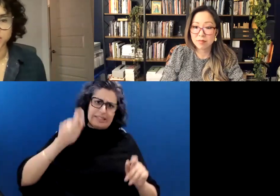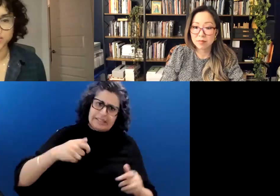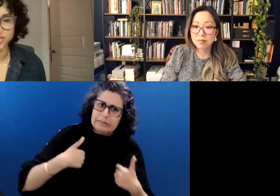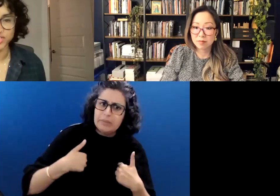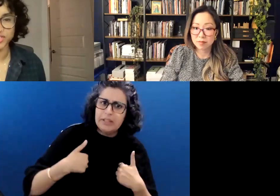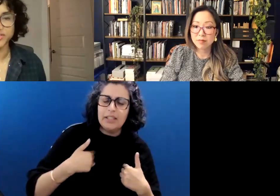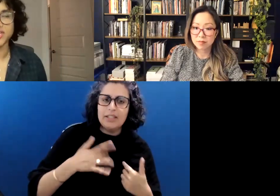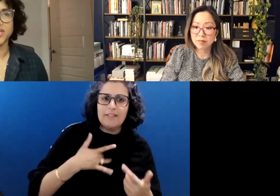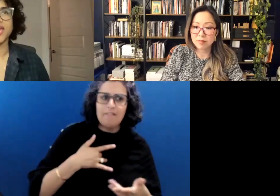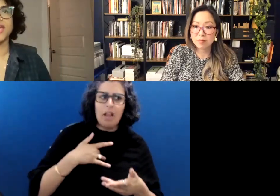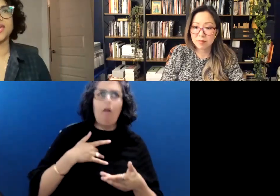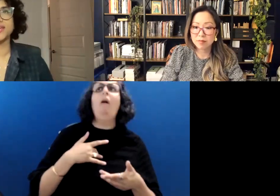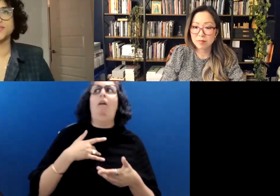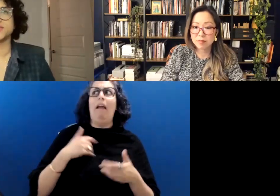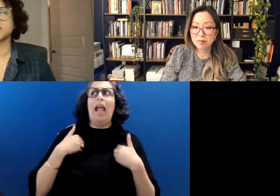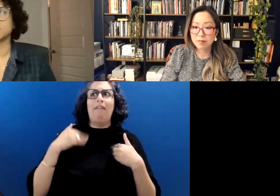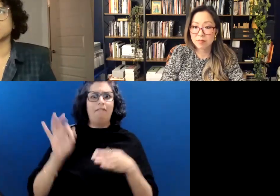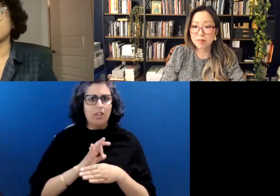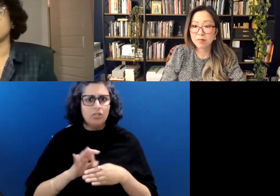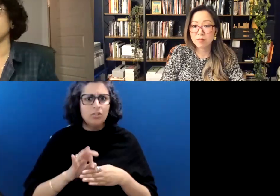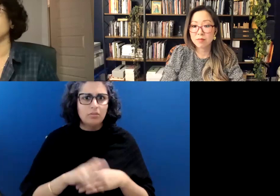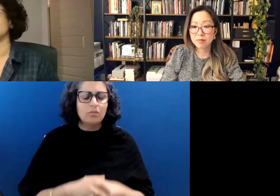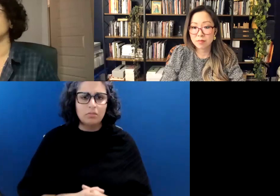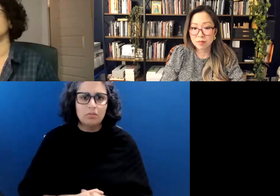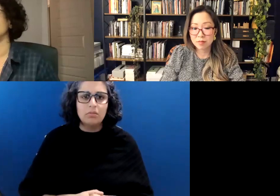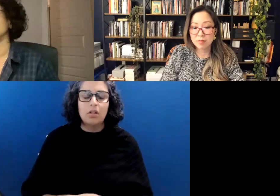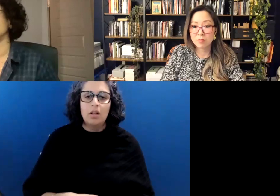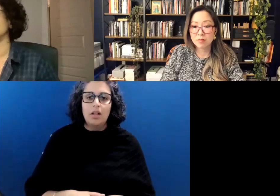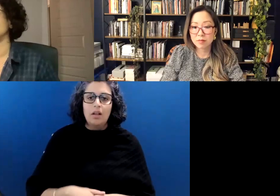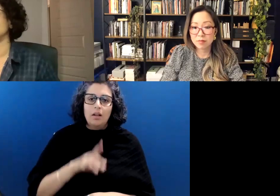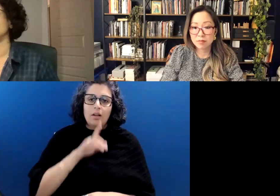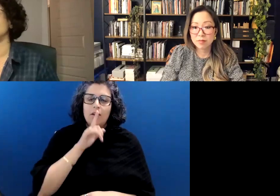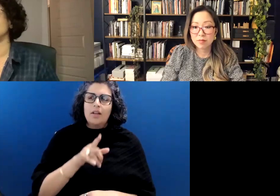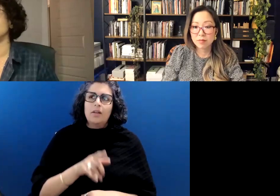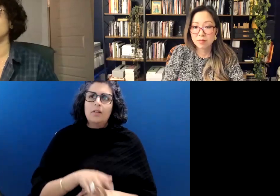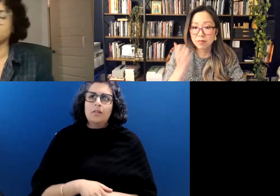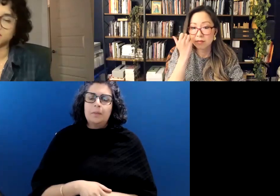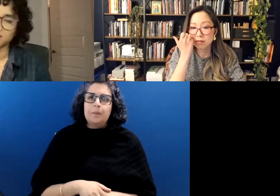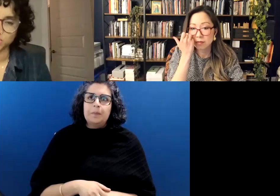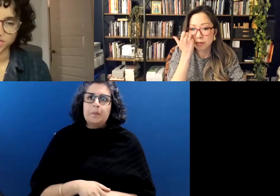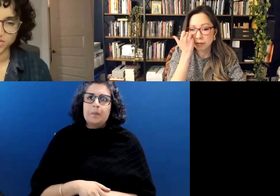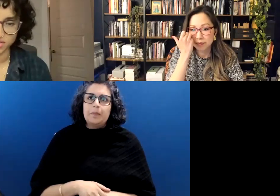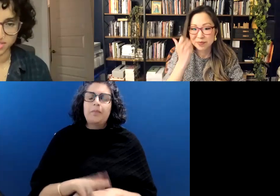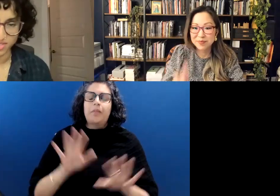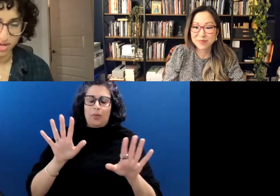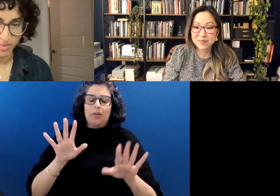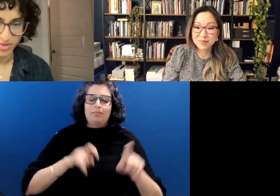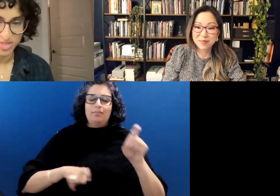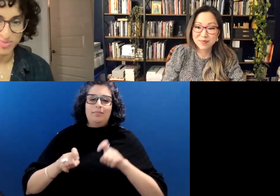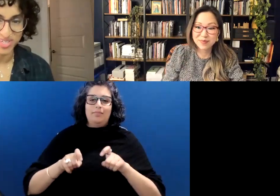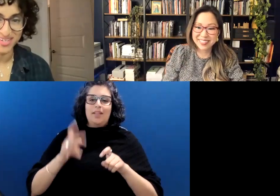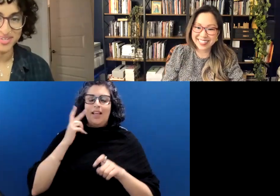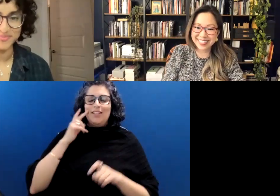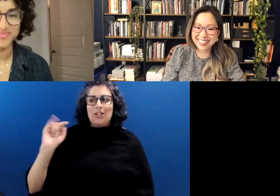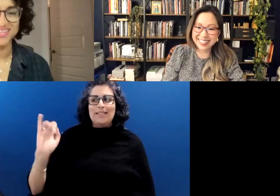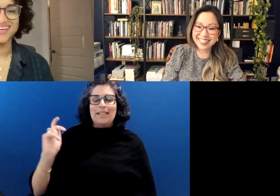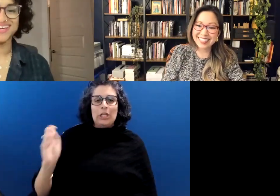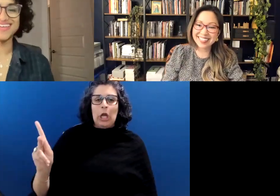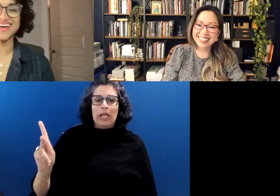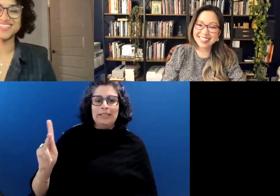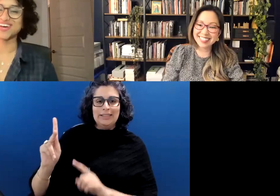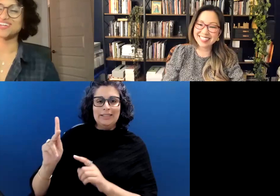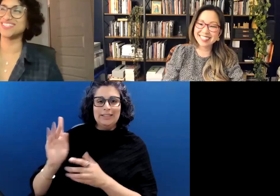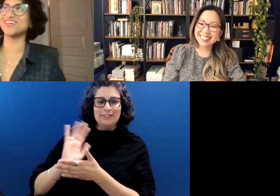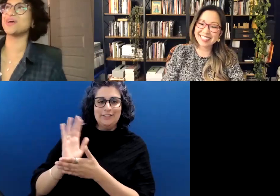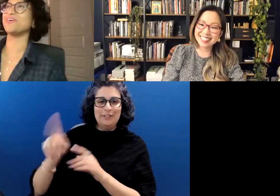You know, and I actually, okay, it's actually, I saw a tiktok about this. But I saw a tiktok